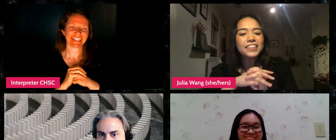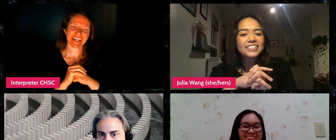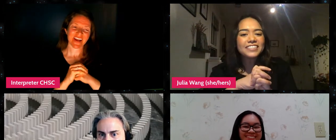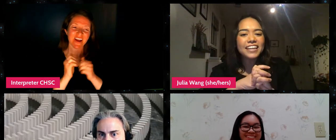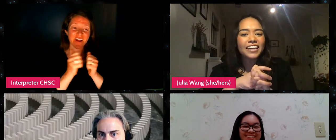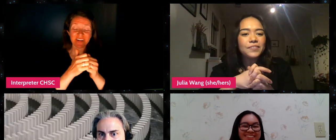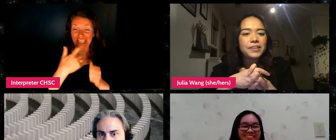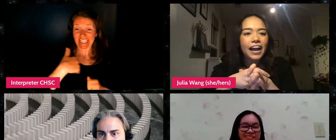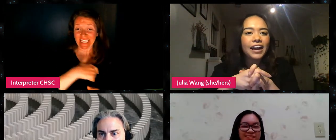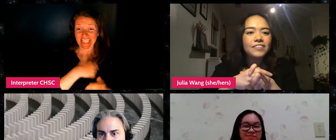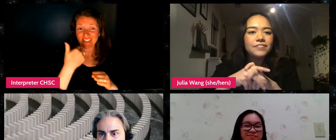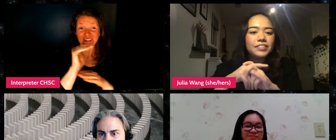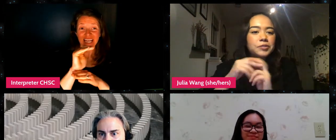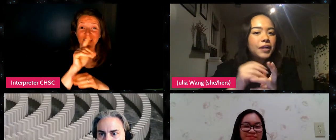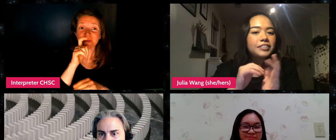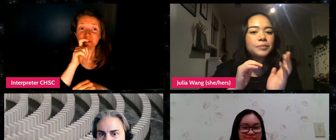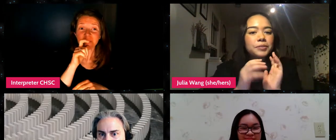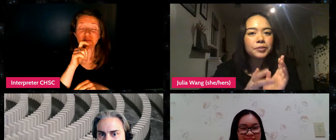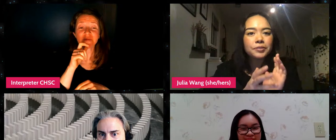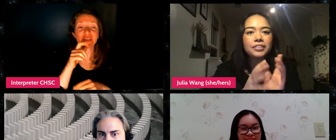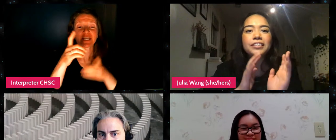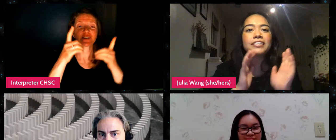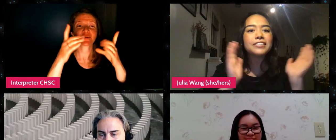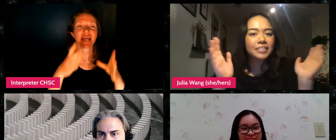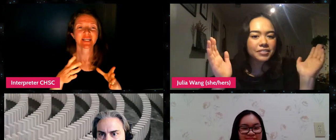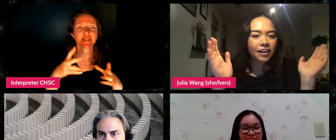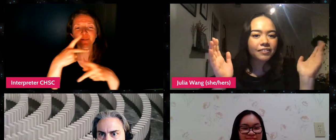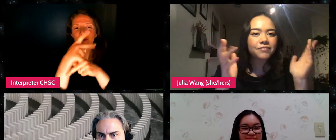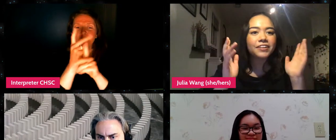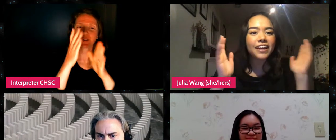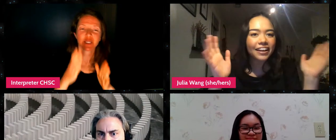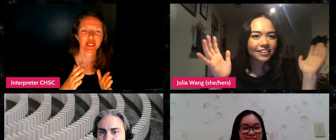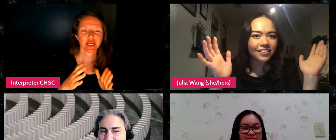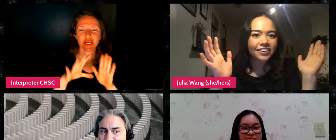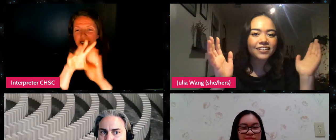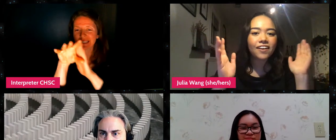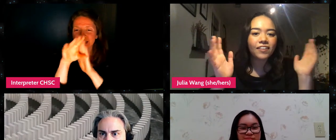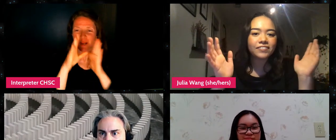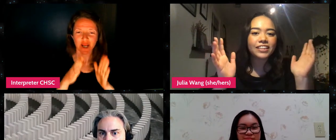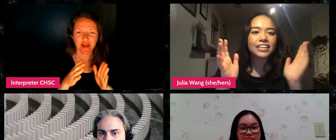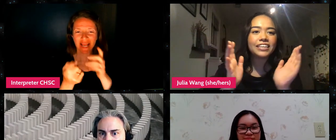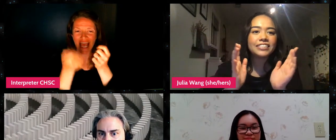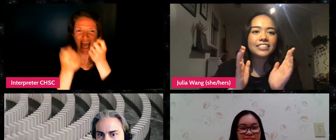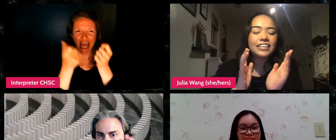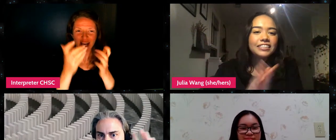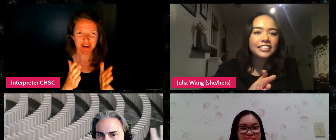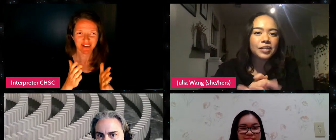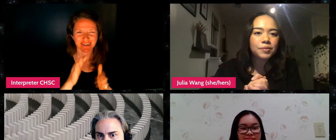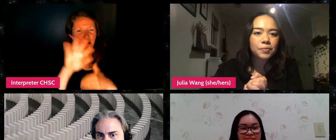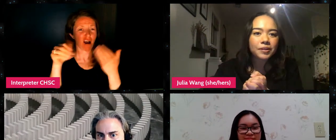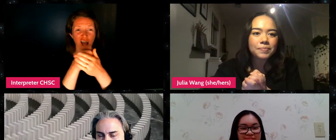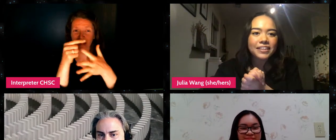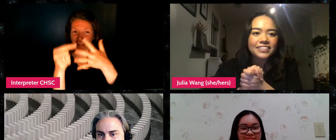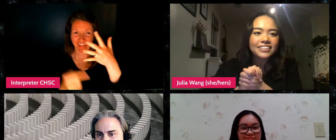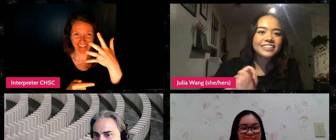With us, with us tonight we have director, producer, cinematographer, editor, all of the things, Jeremy Workman.